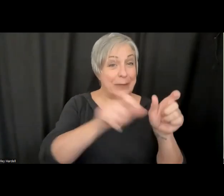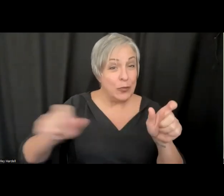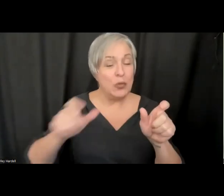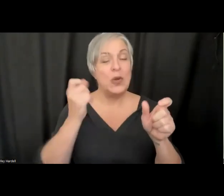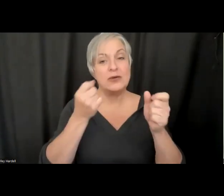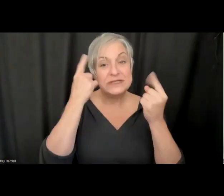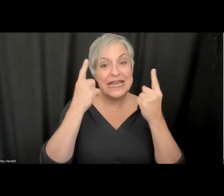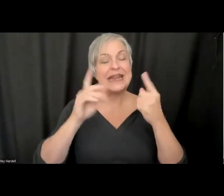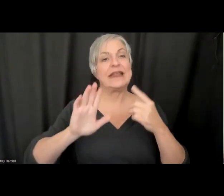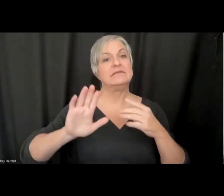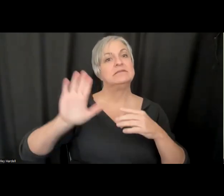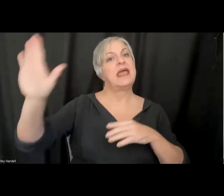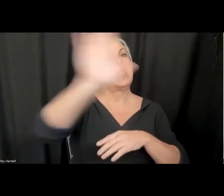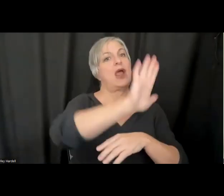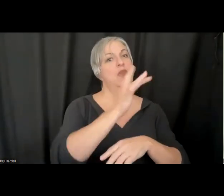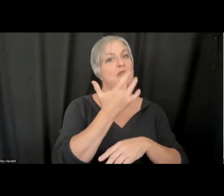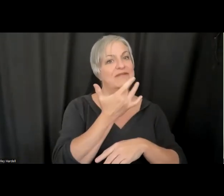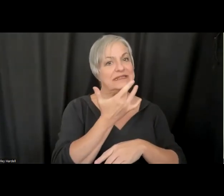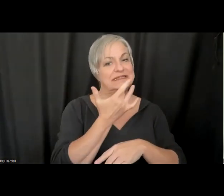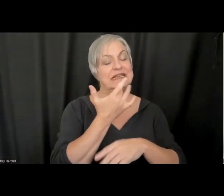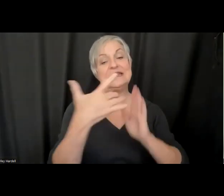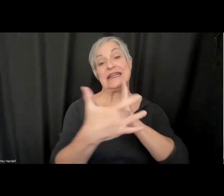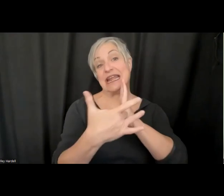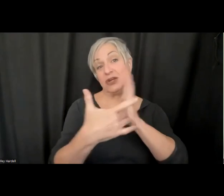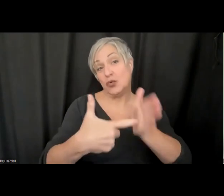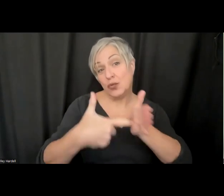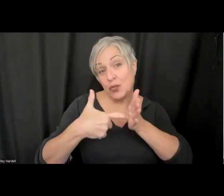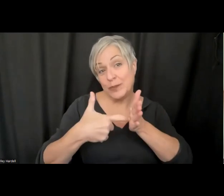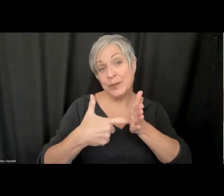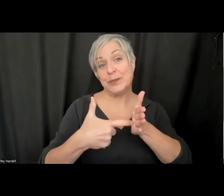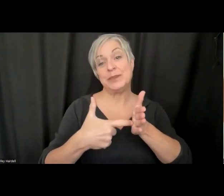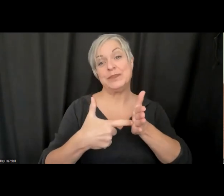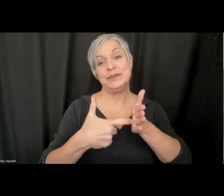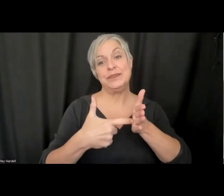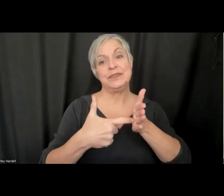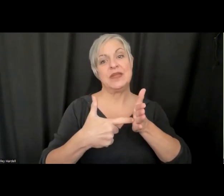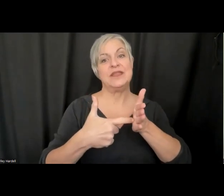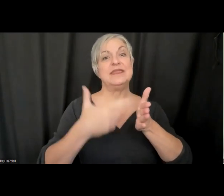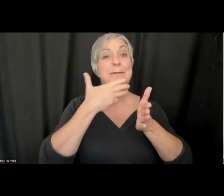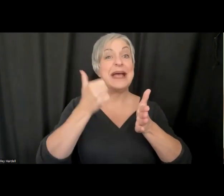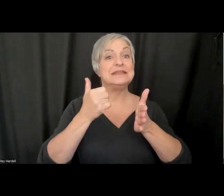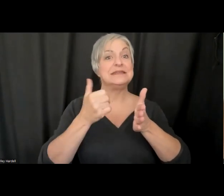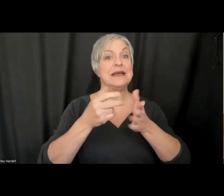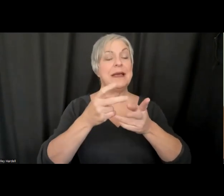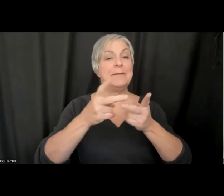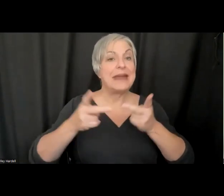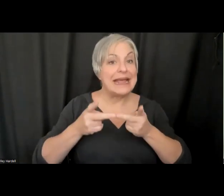preferences, the technical specifications around the best place to put location in the best way to visualize those